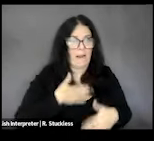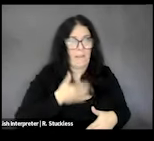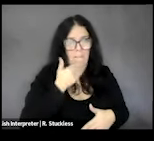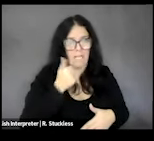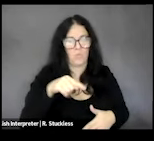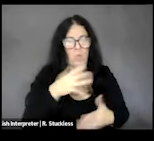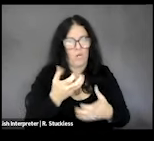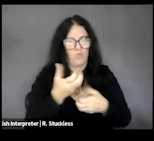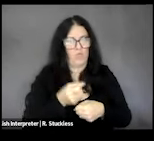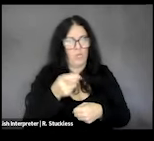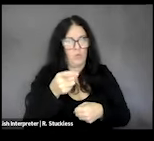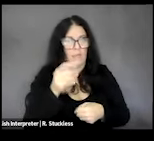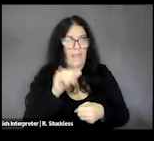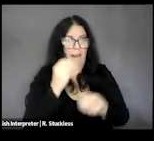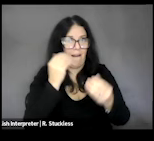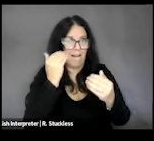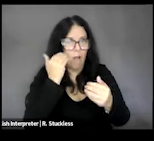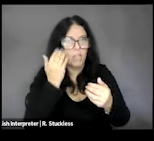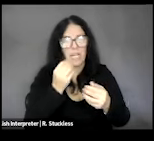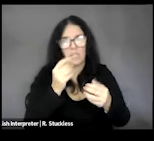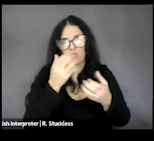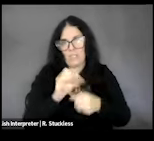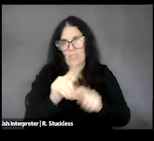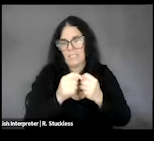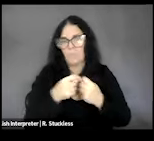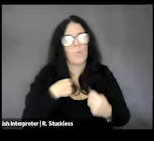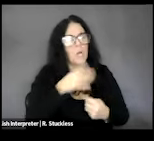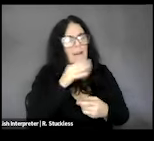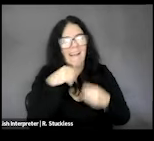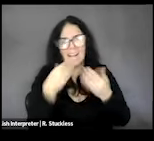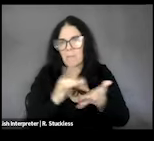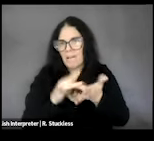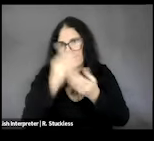that knowledge and your team, so we will not be dispensing medical information here, just simply